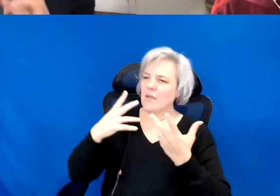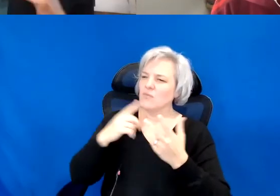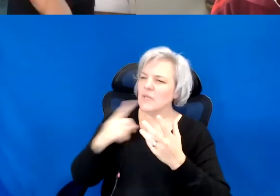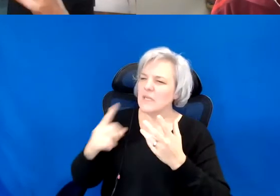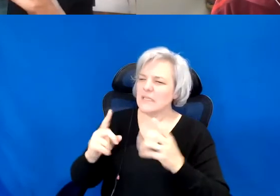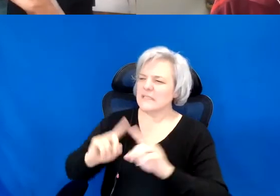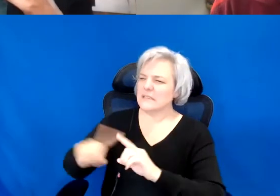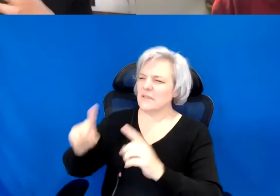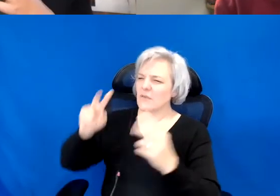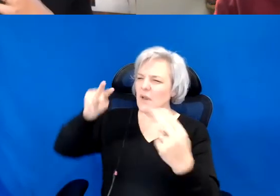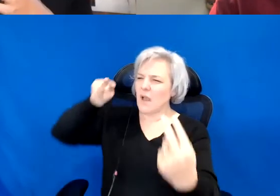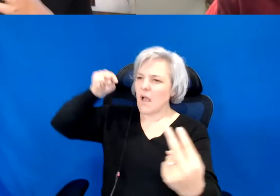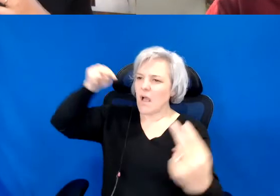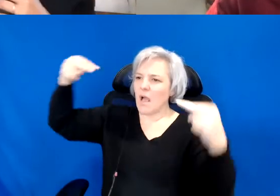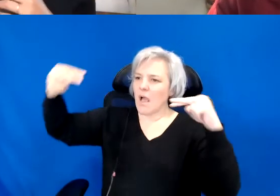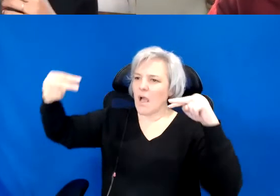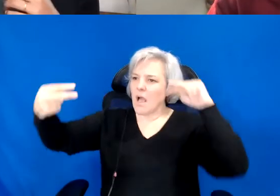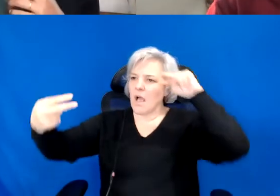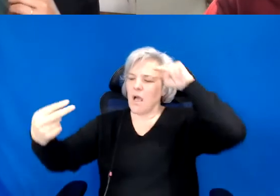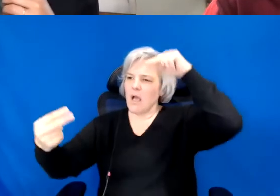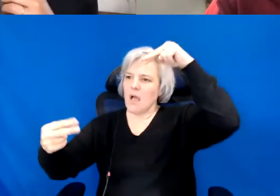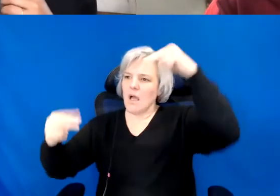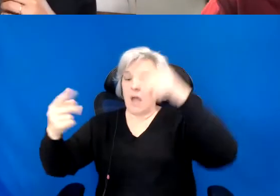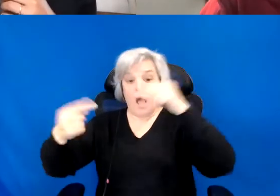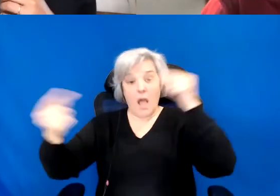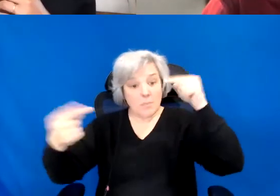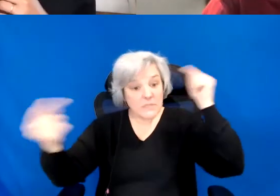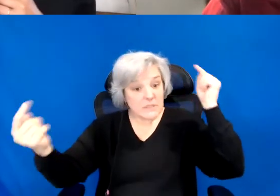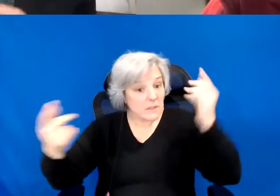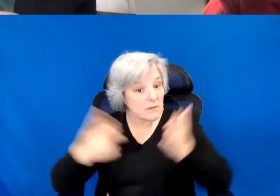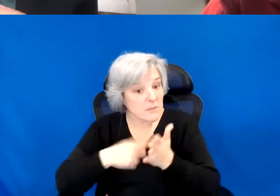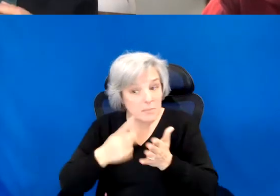And by counterintuitive, I mean actually totally intuitive for some of us.